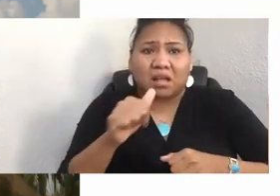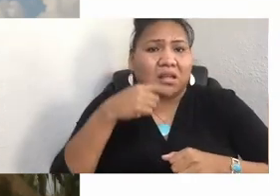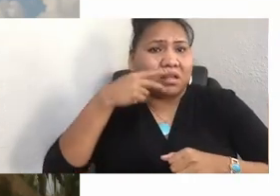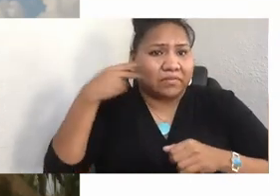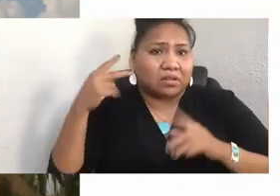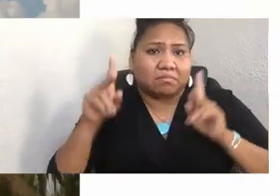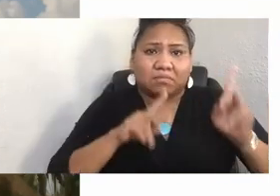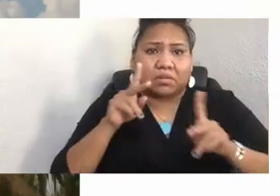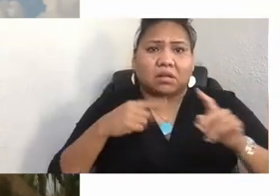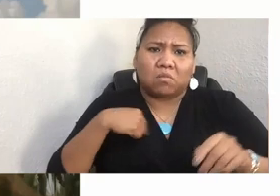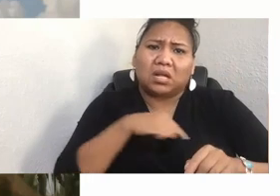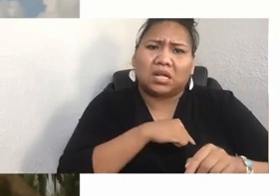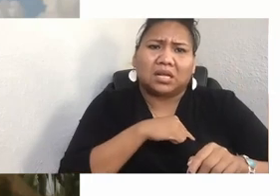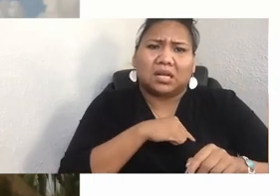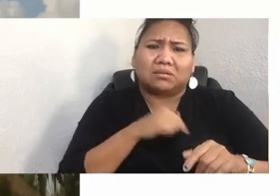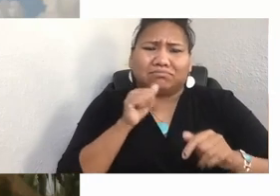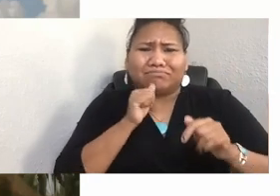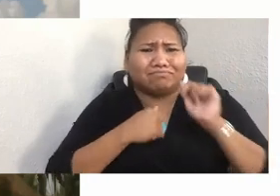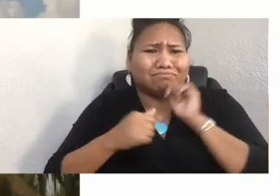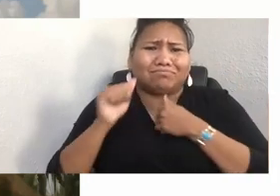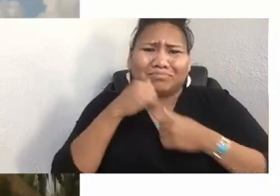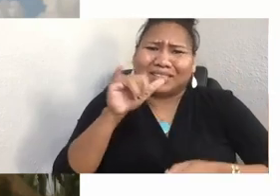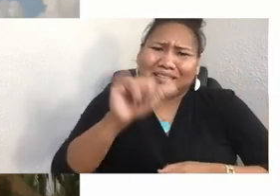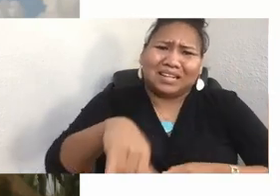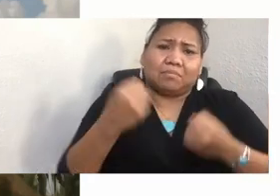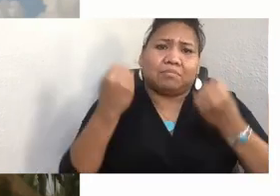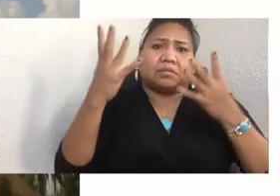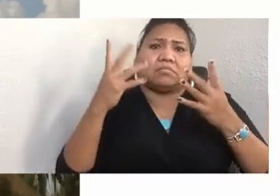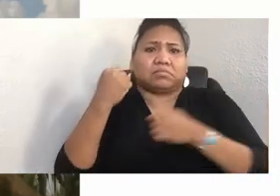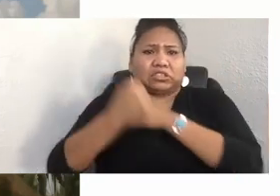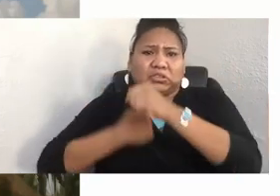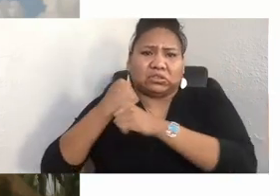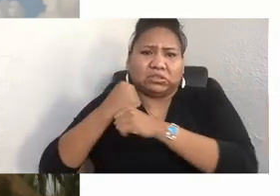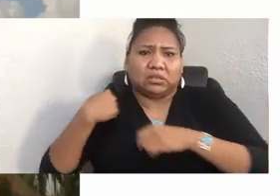and have repeatedly called for restitution. Thousands of our children were never